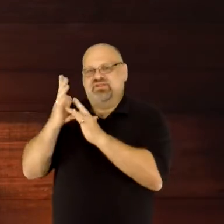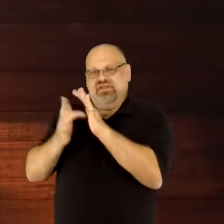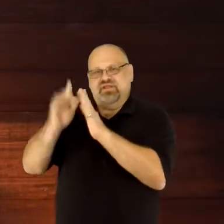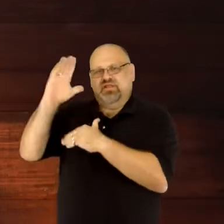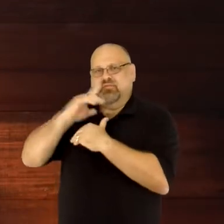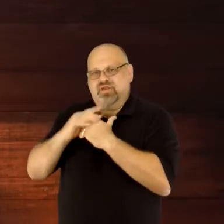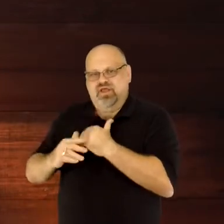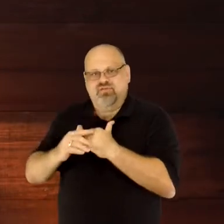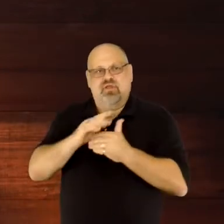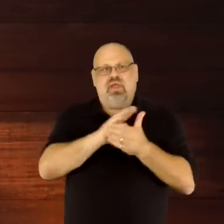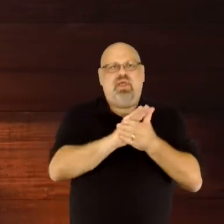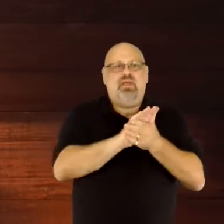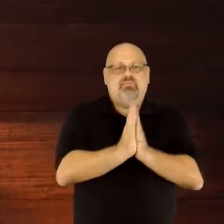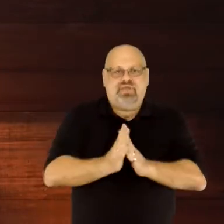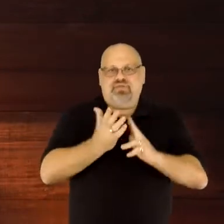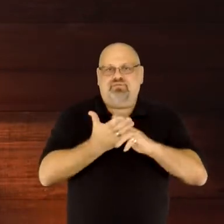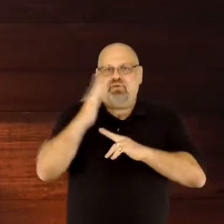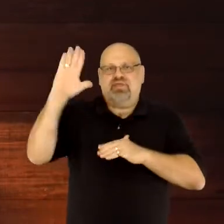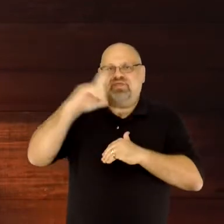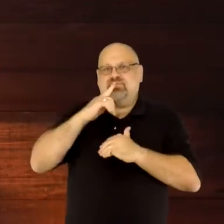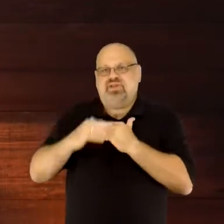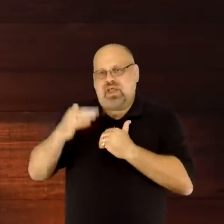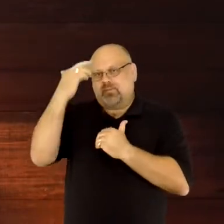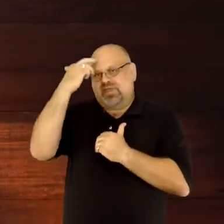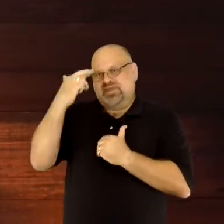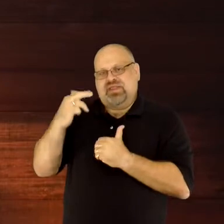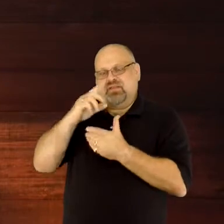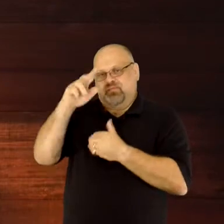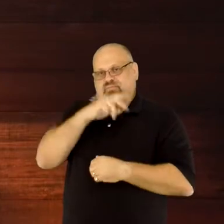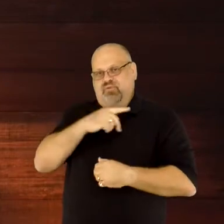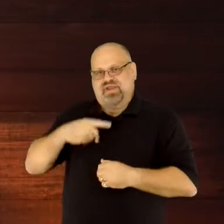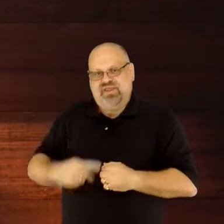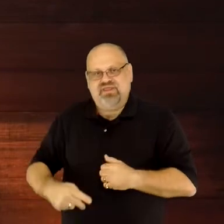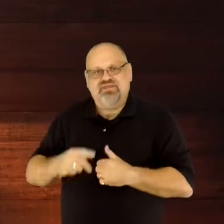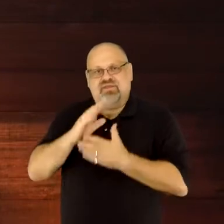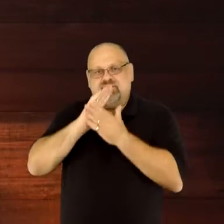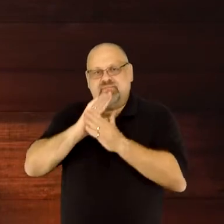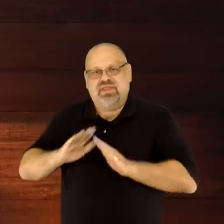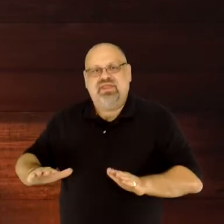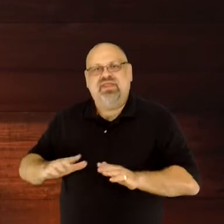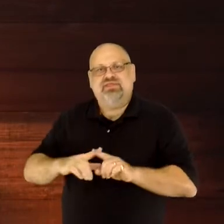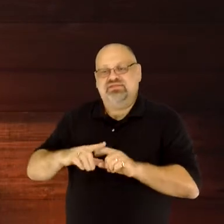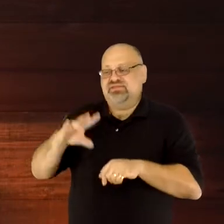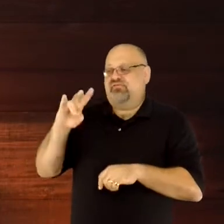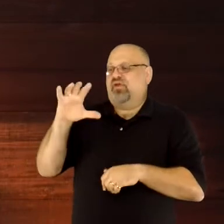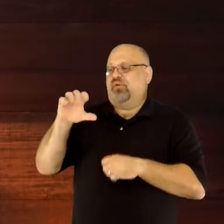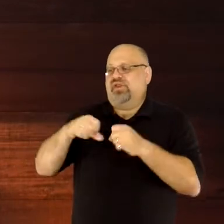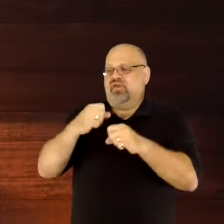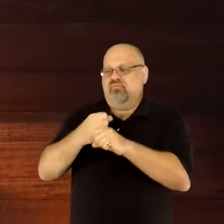the birth of Jesus, the prophet Isaiah was inspired by the Holy Spirit to list some of the titles